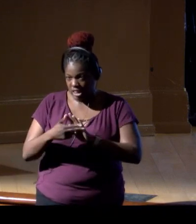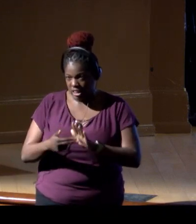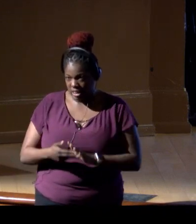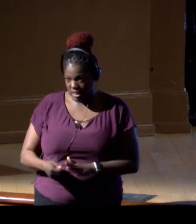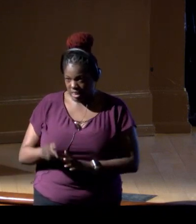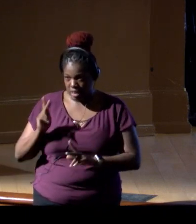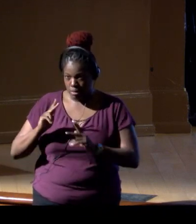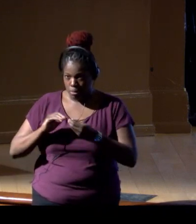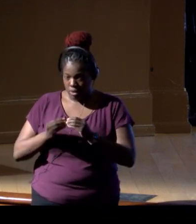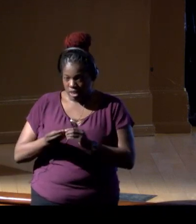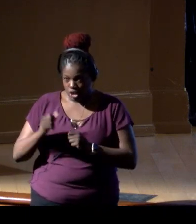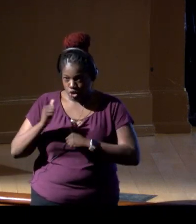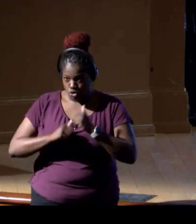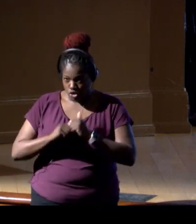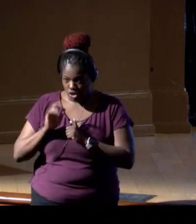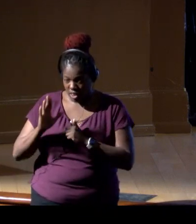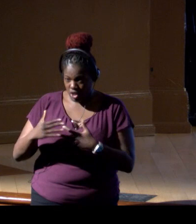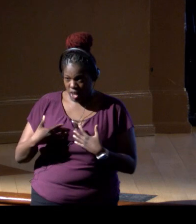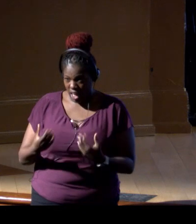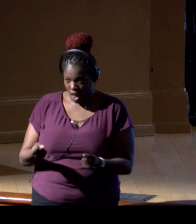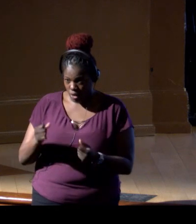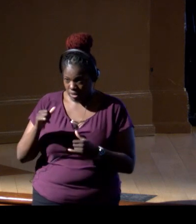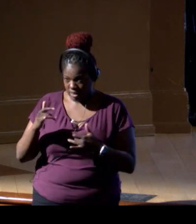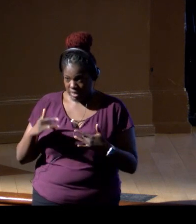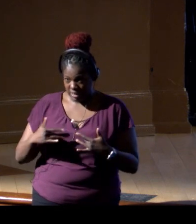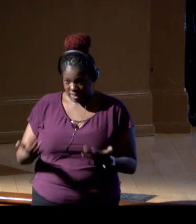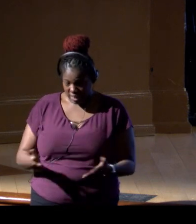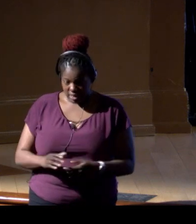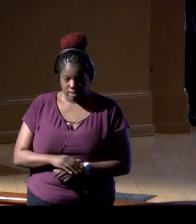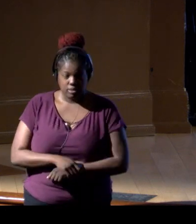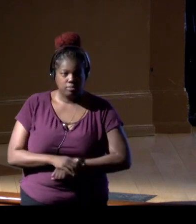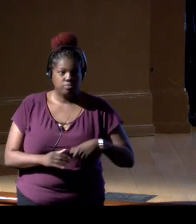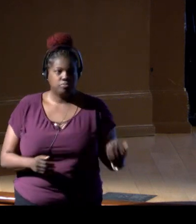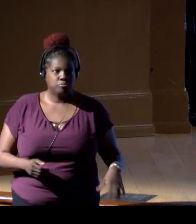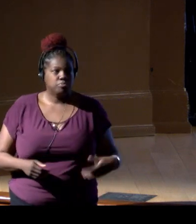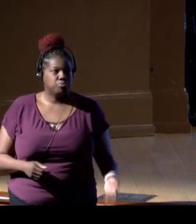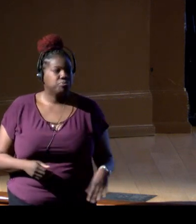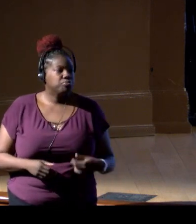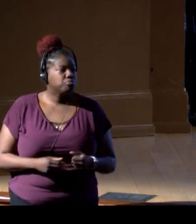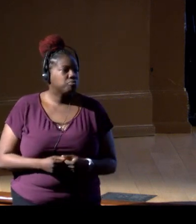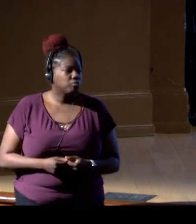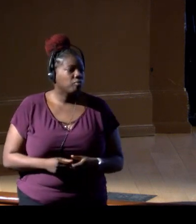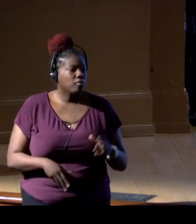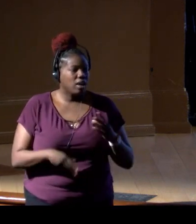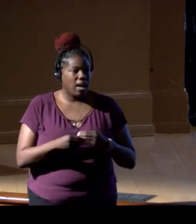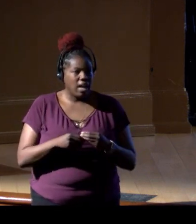can we understand health status of those animals? And that brings into the question the autonomy.